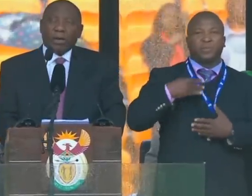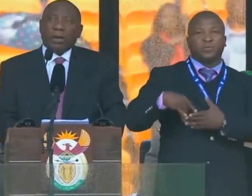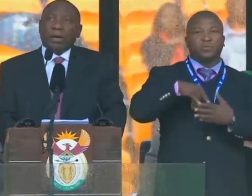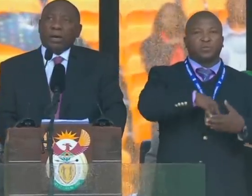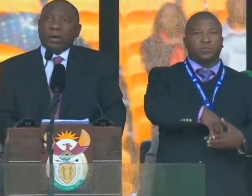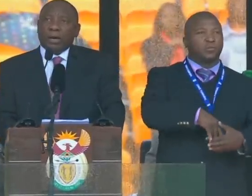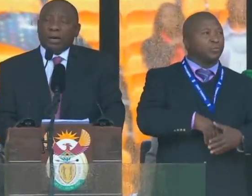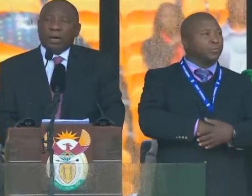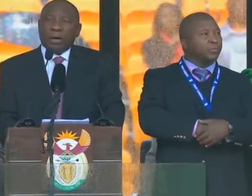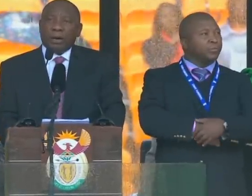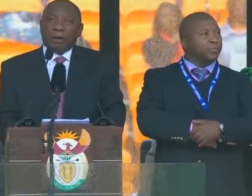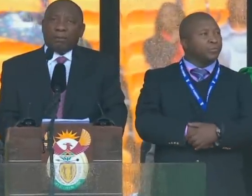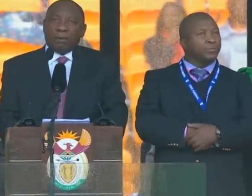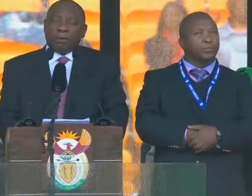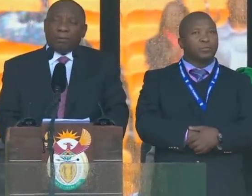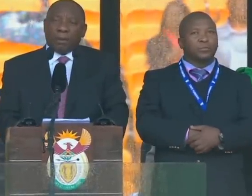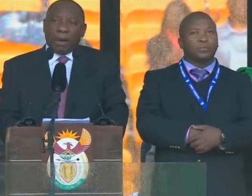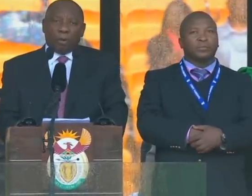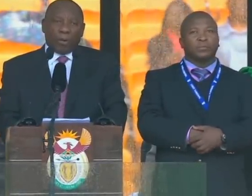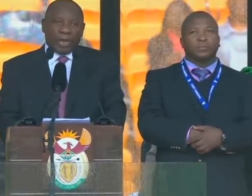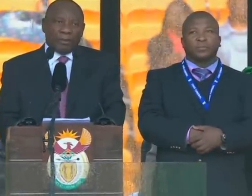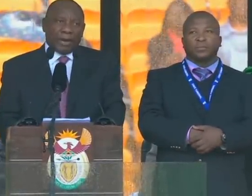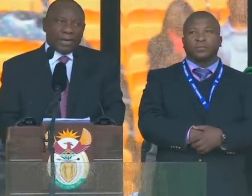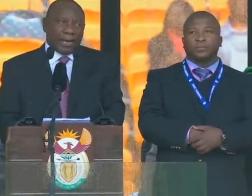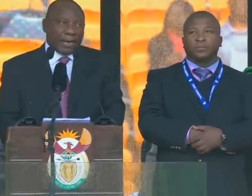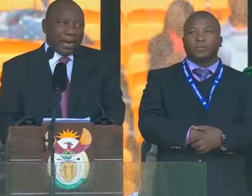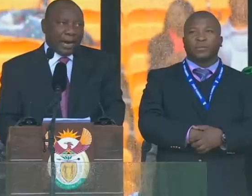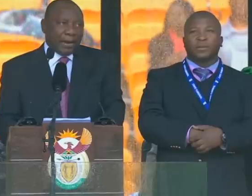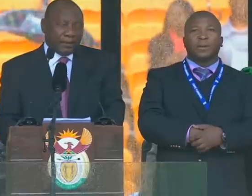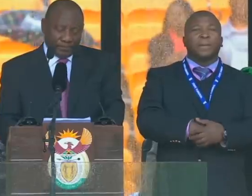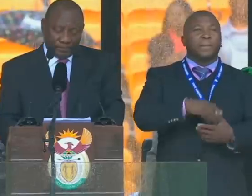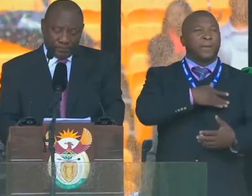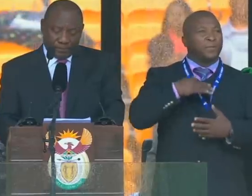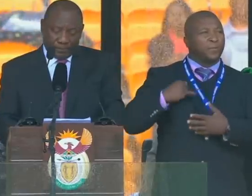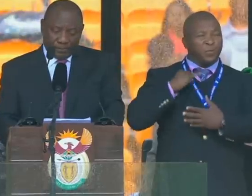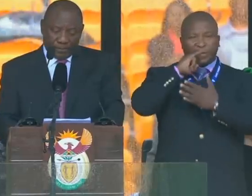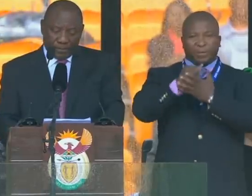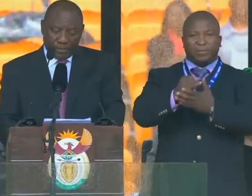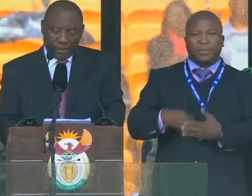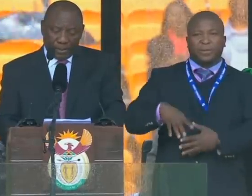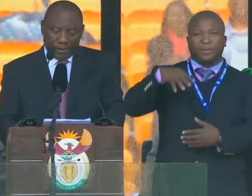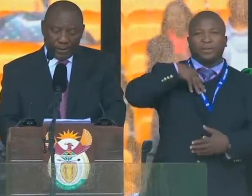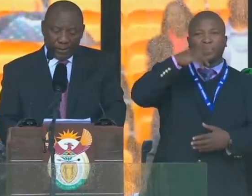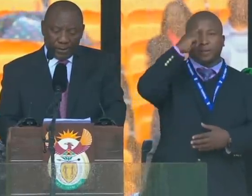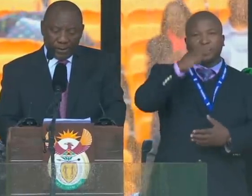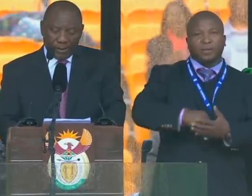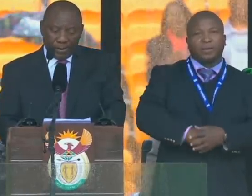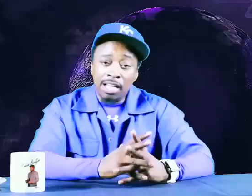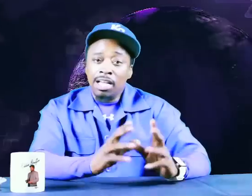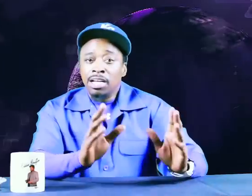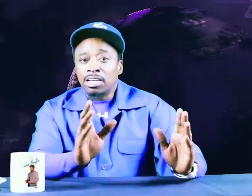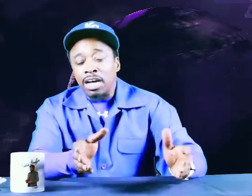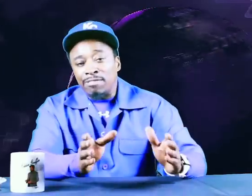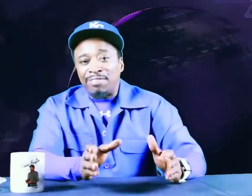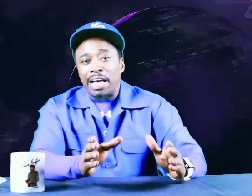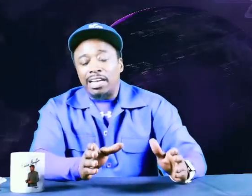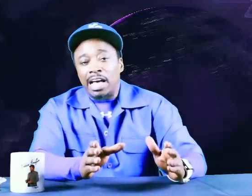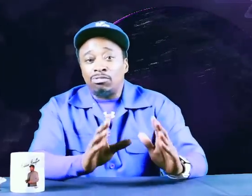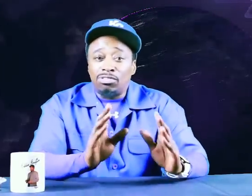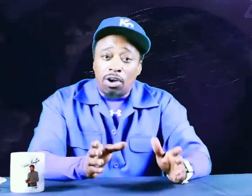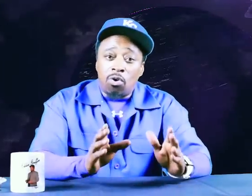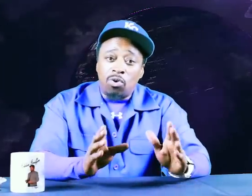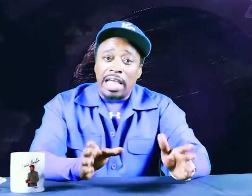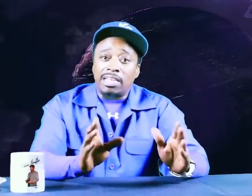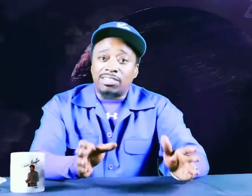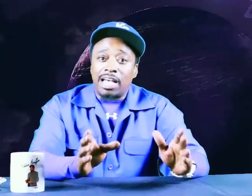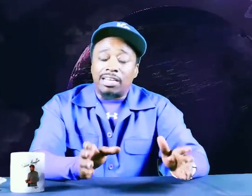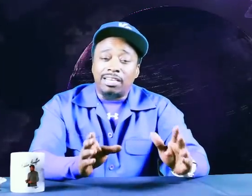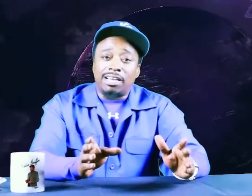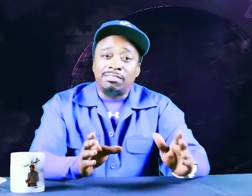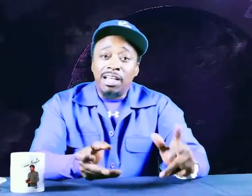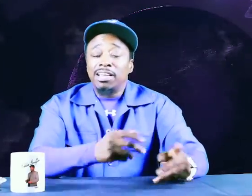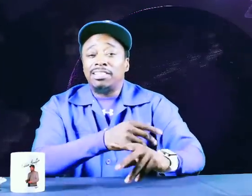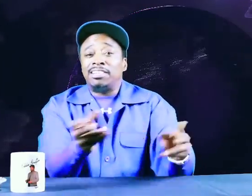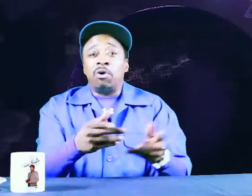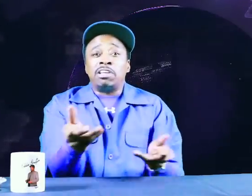Come to find out, the dude ain't signing nothing.